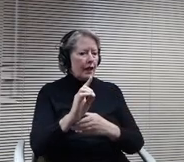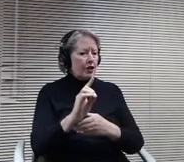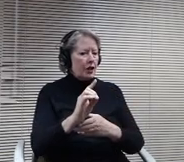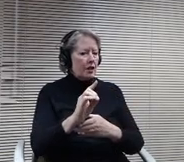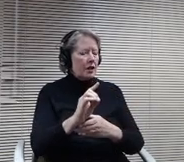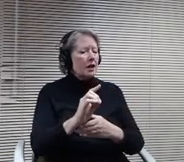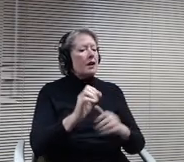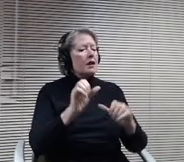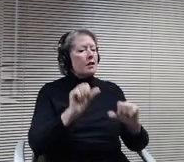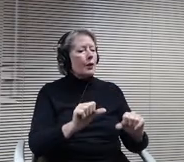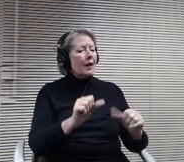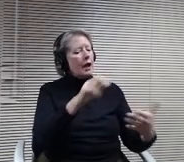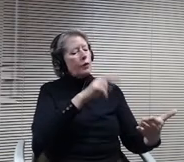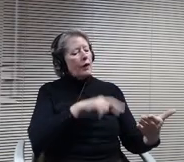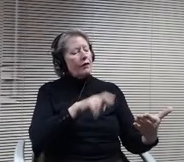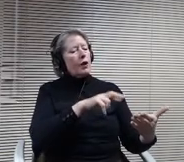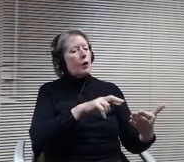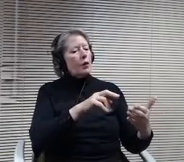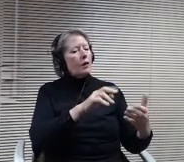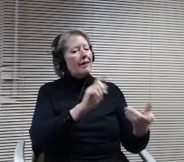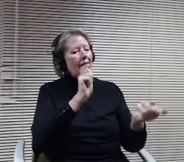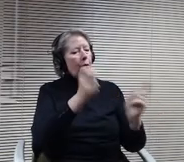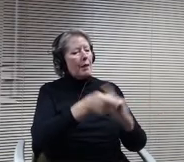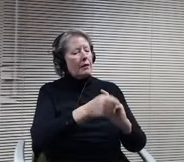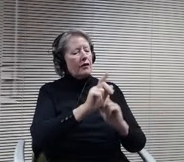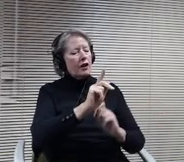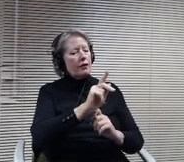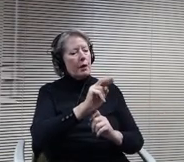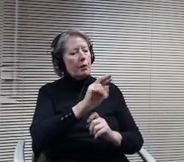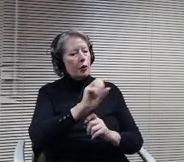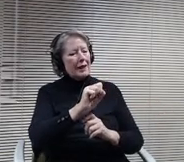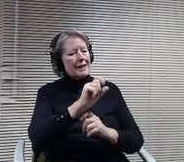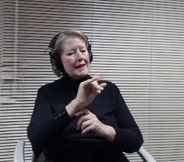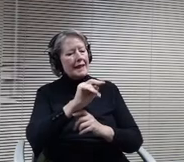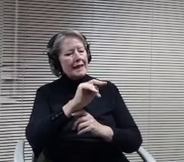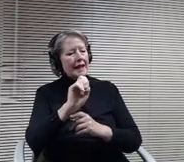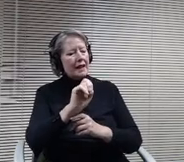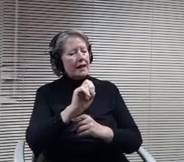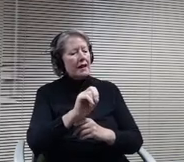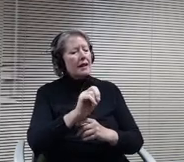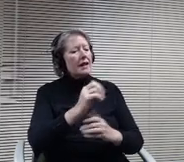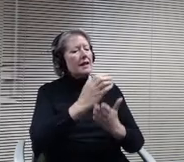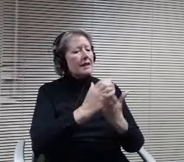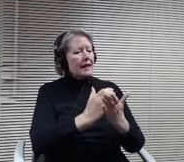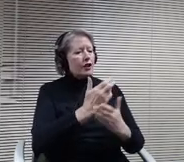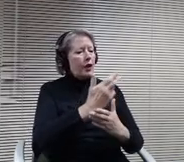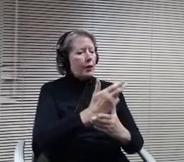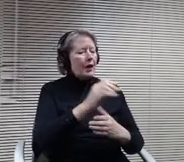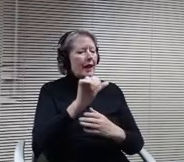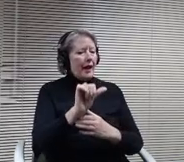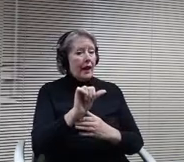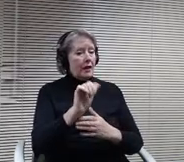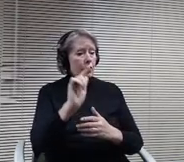definition. Section 3 definitions A do I have a second Mike, I will say Mike.